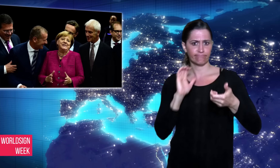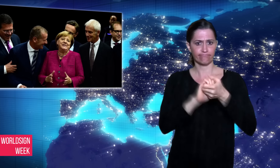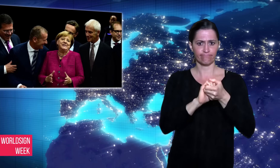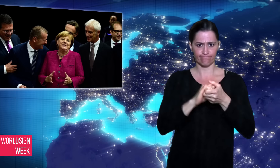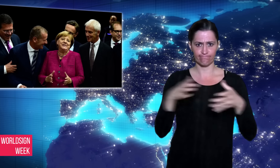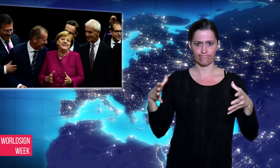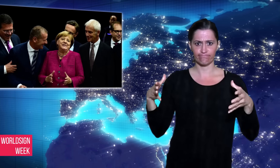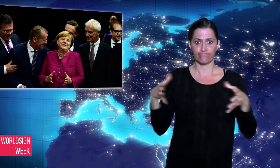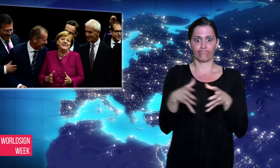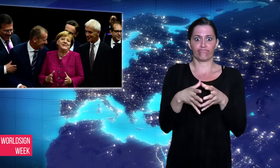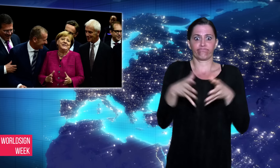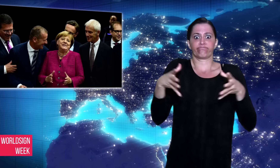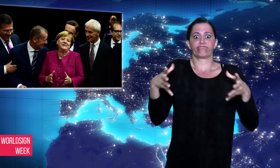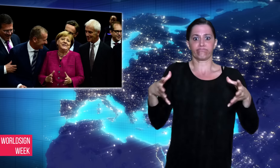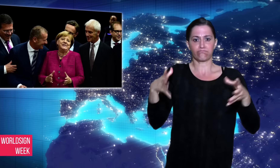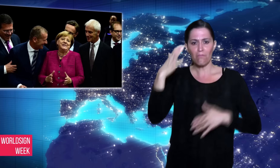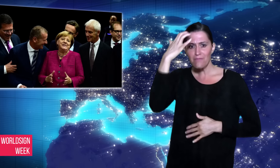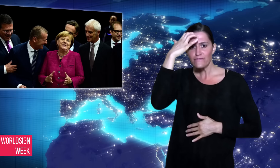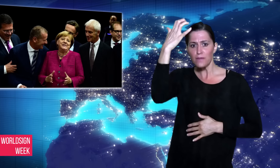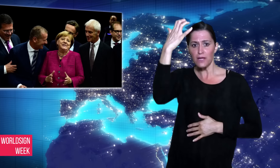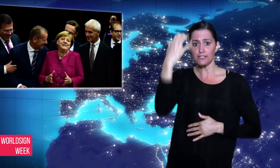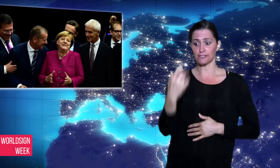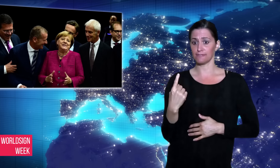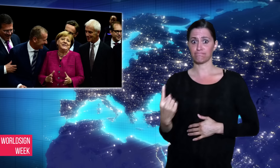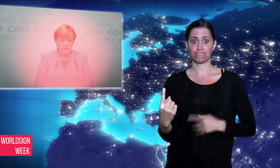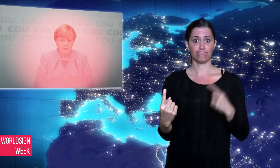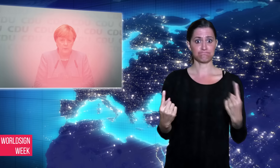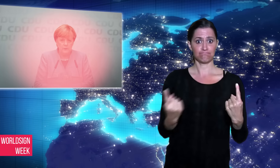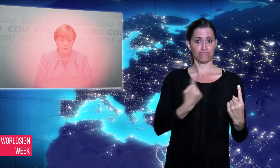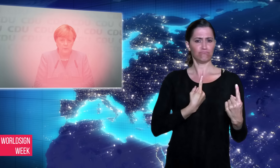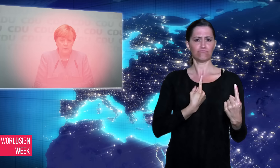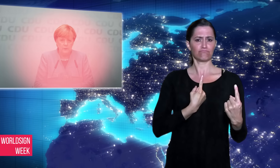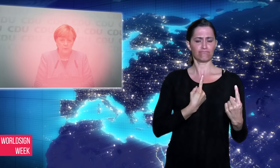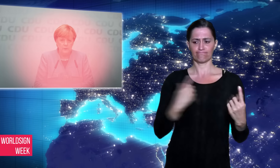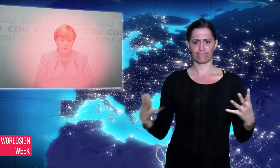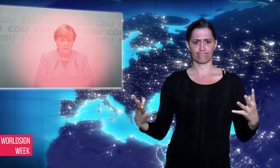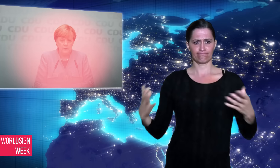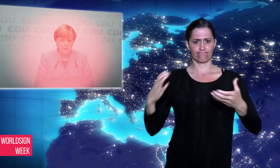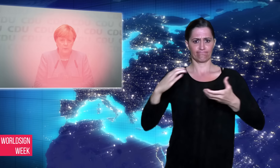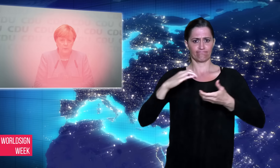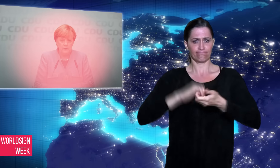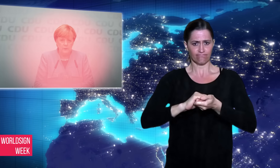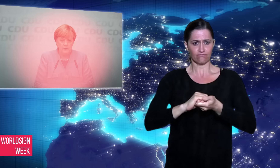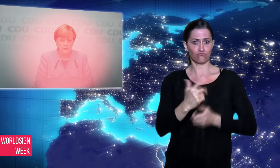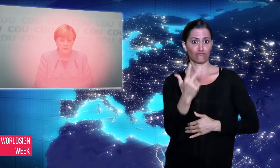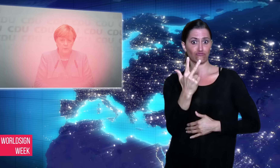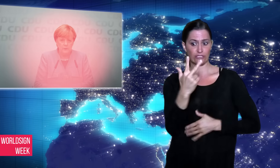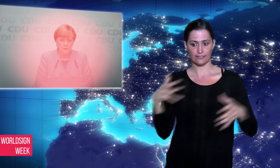government, but they could not agree on